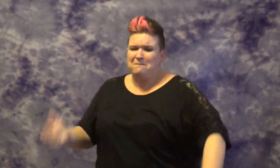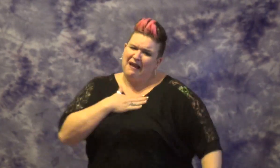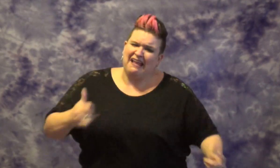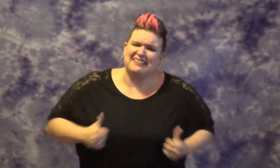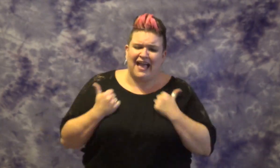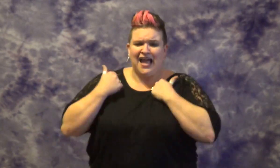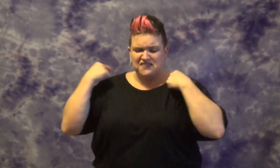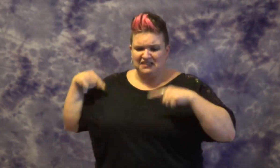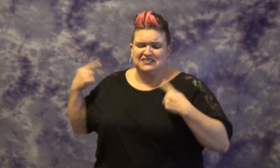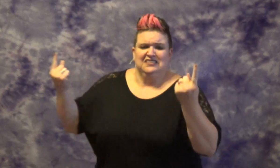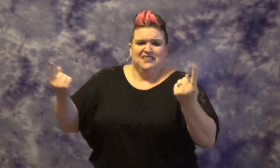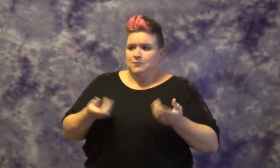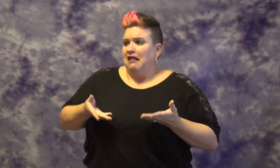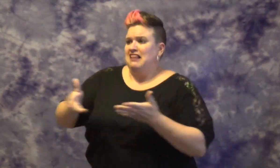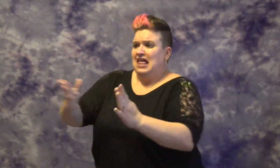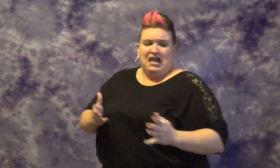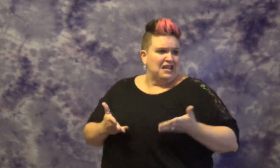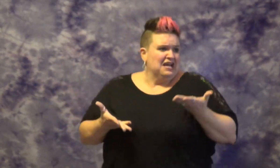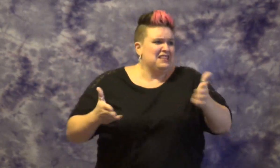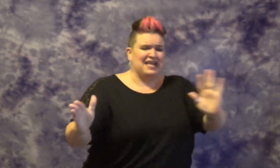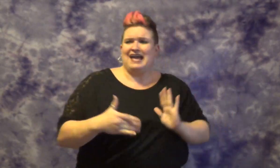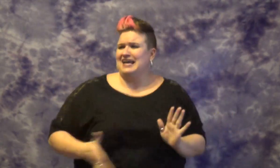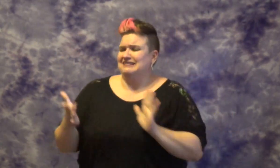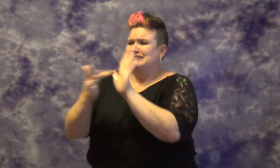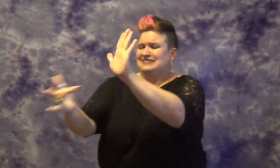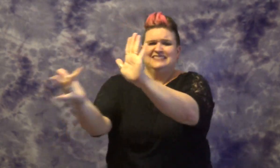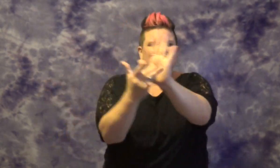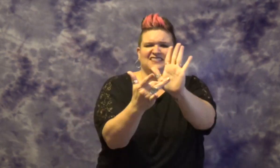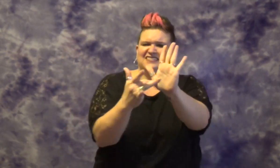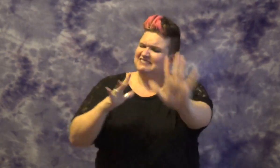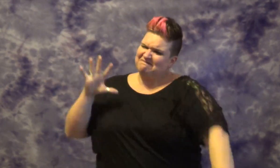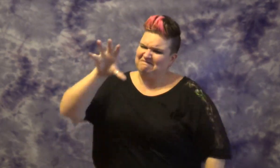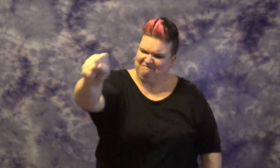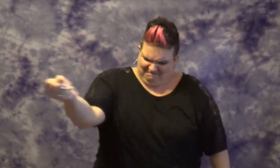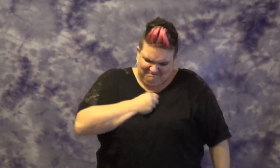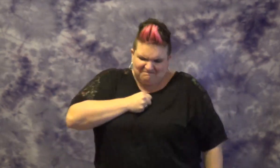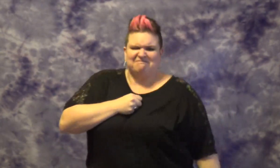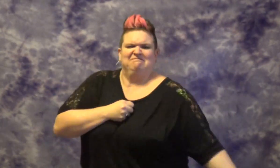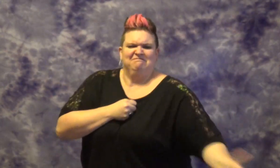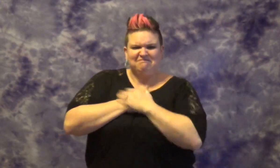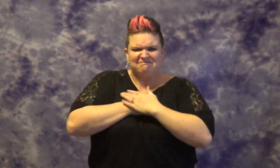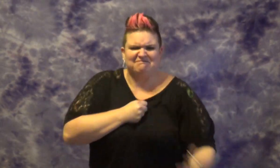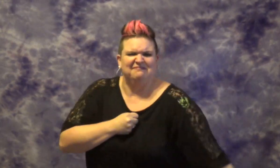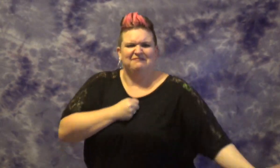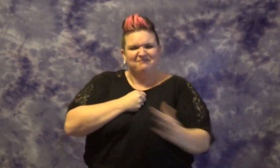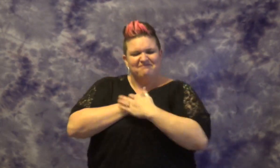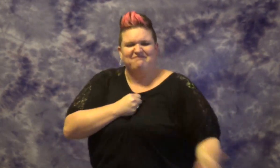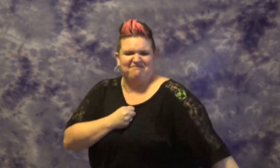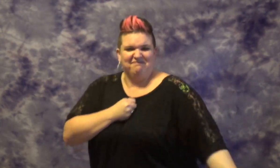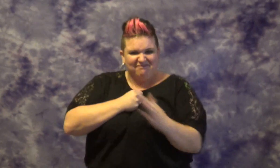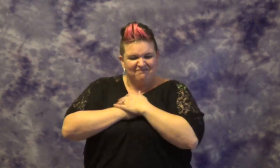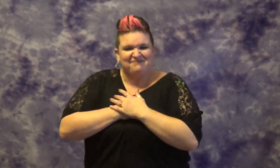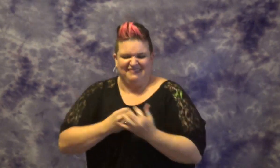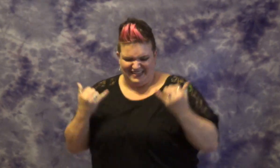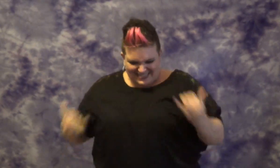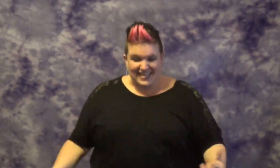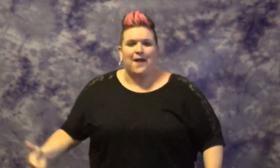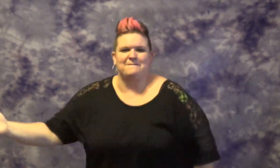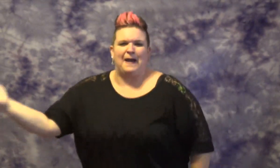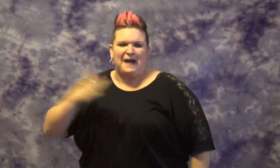MY LIFE SINCE ME ALLOW OTHERS TAKE ADVANTAGE++++ GRAB MY LIFE BACK IT MINE MINE MINE